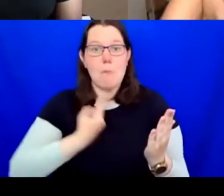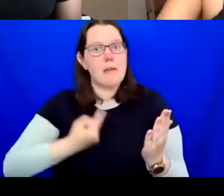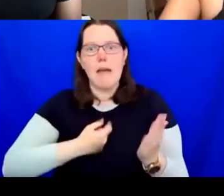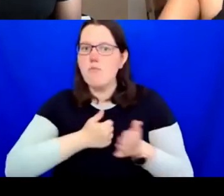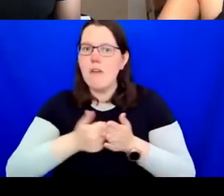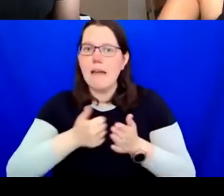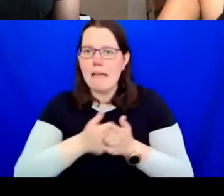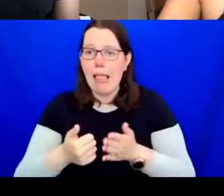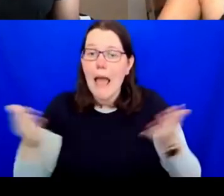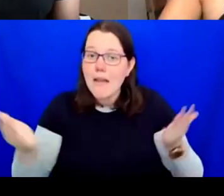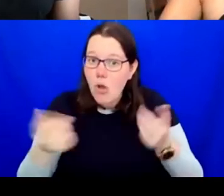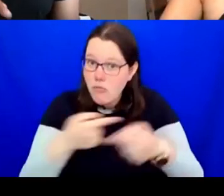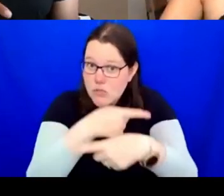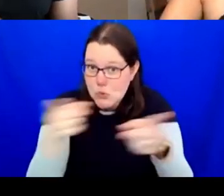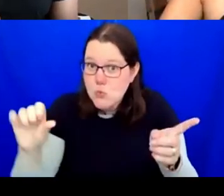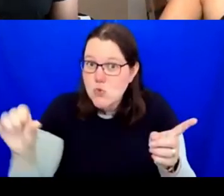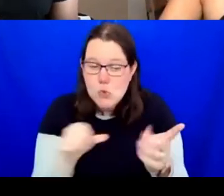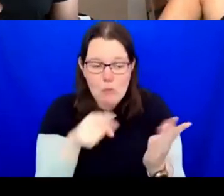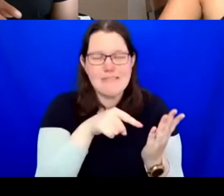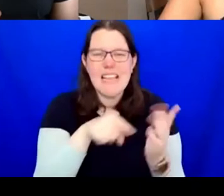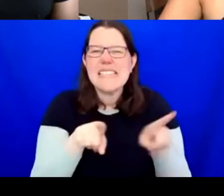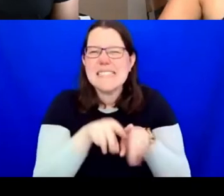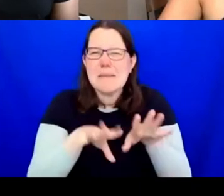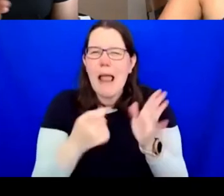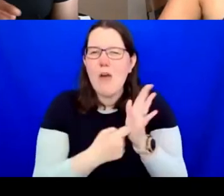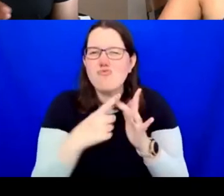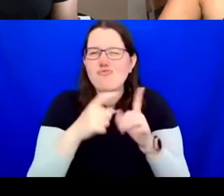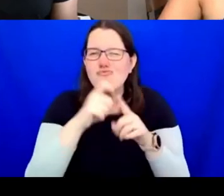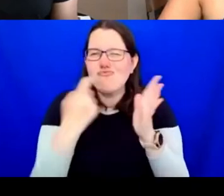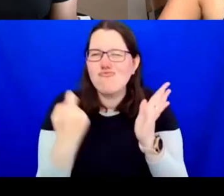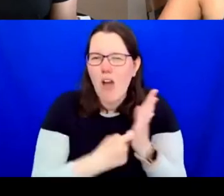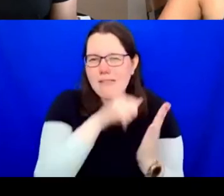a rider. The problem to that a lot of artists have, especially neurodivergent artists,